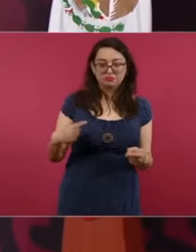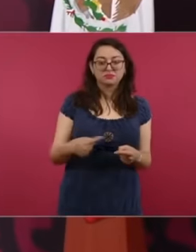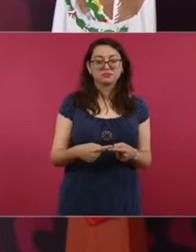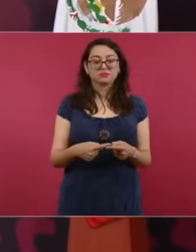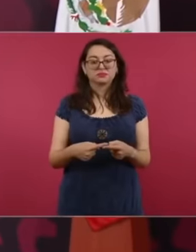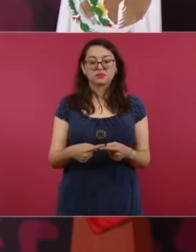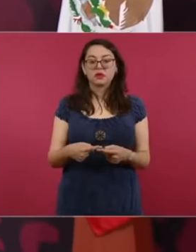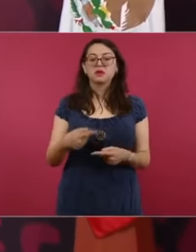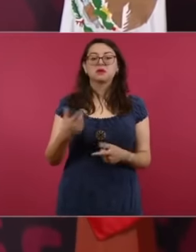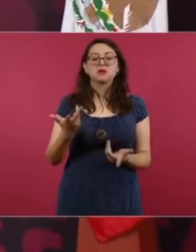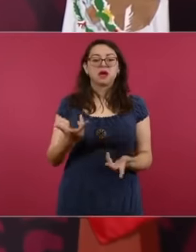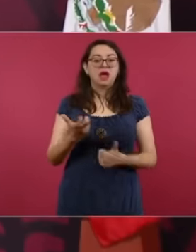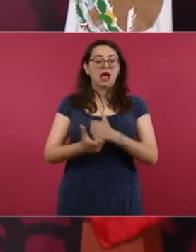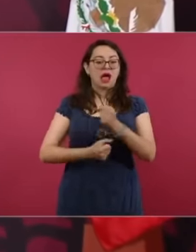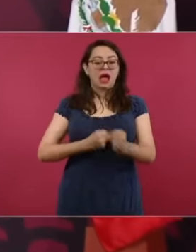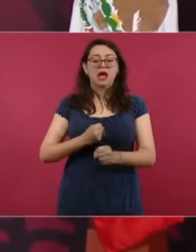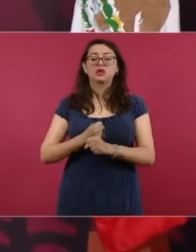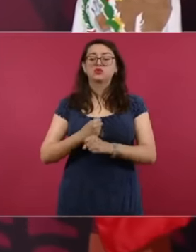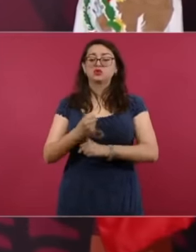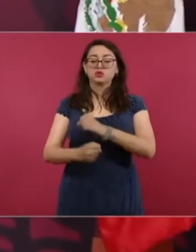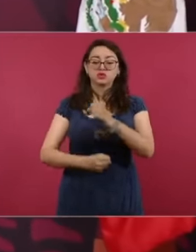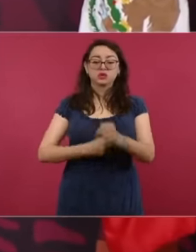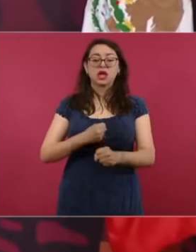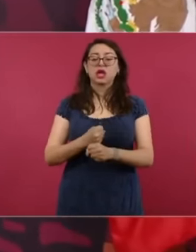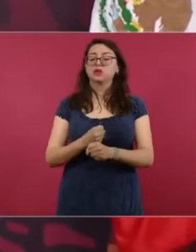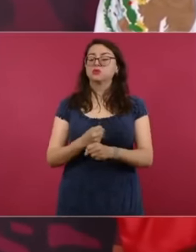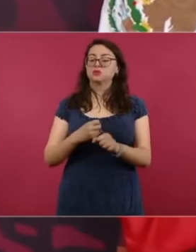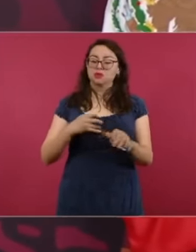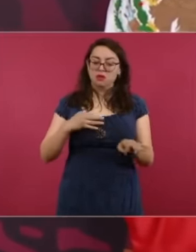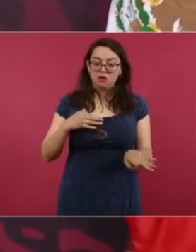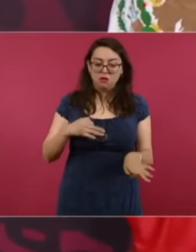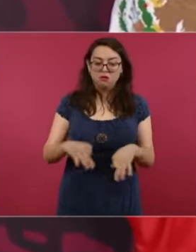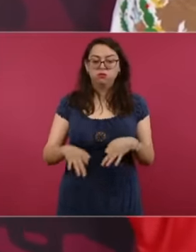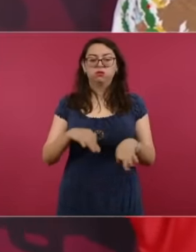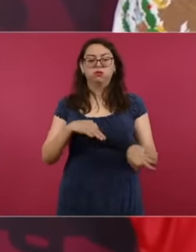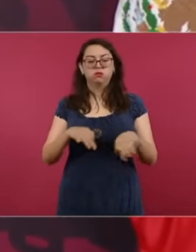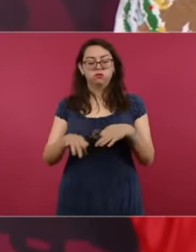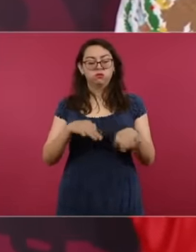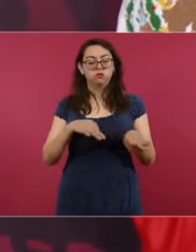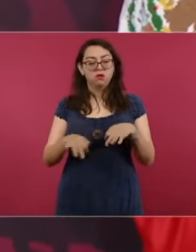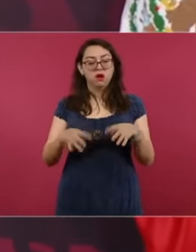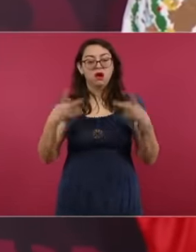the work of many years of millions of Mexicans because we have done this together,